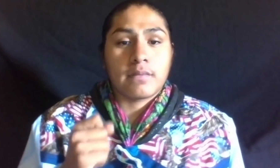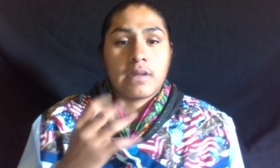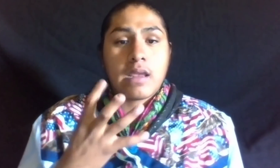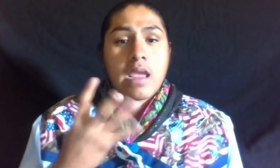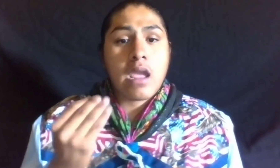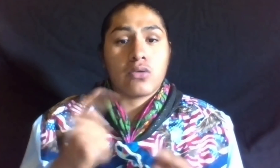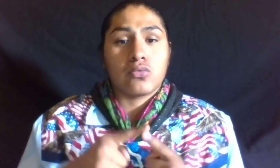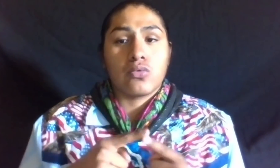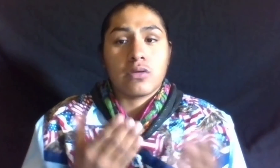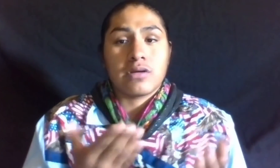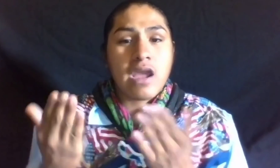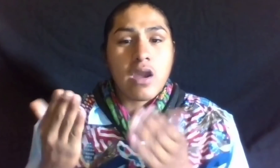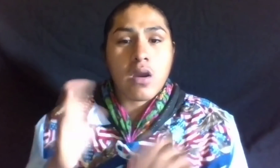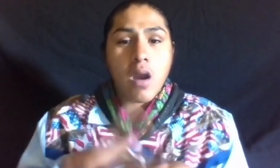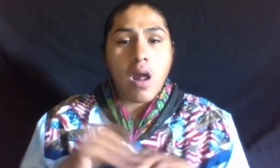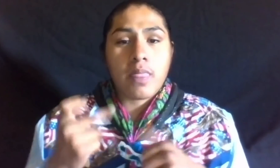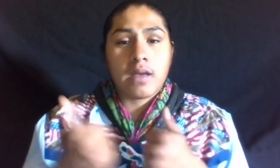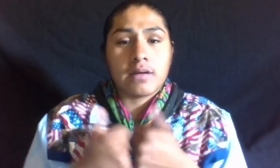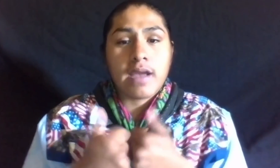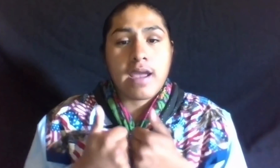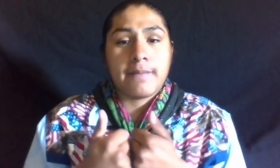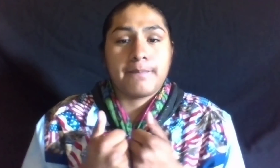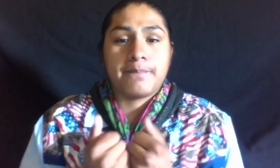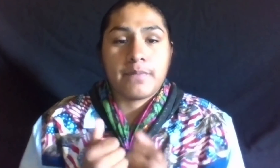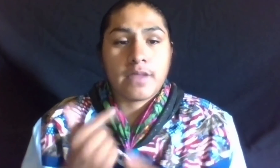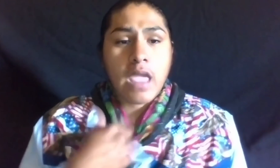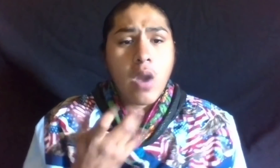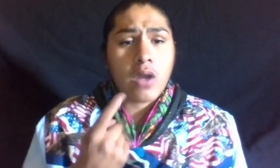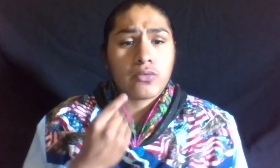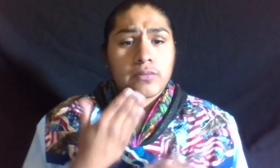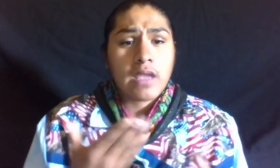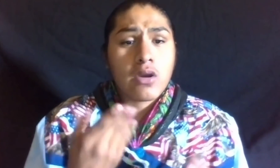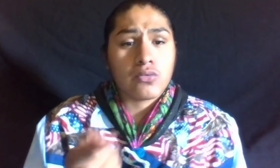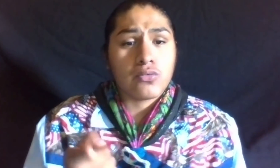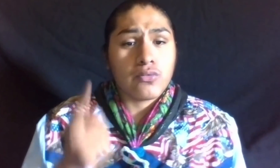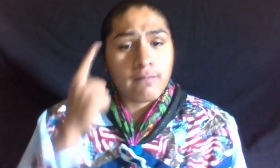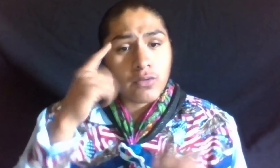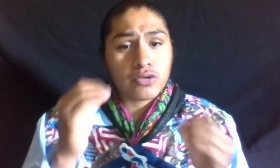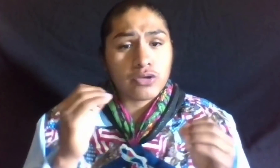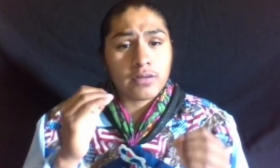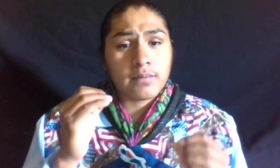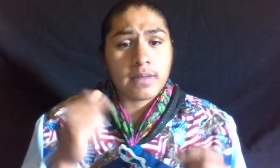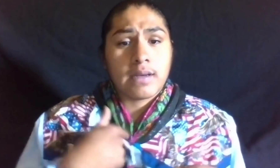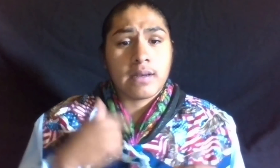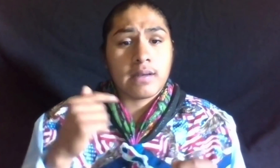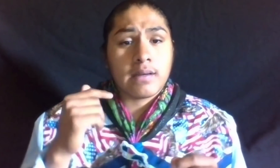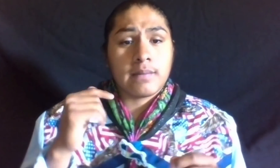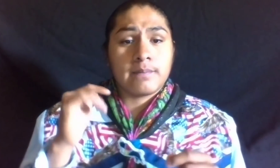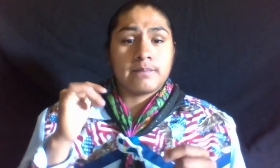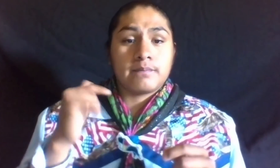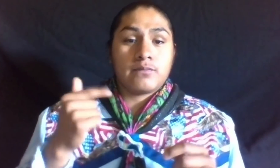AND TO CARRY ON THE GAME. I WANT TO THANK YOU FOR TEACHING ME THAT LIFE